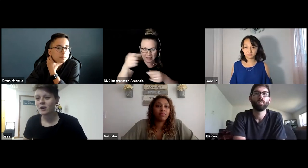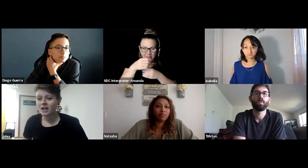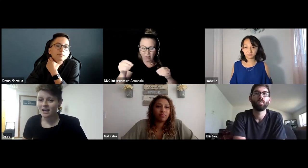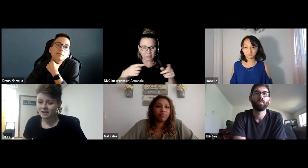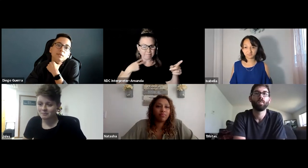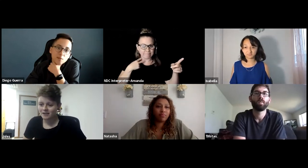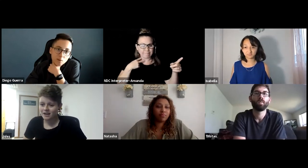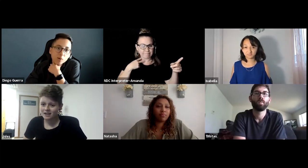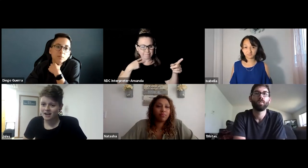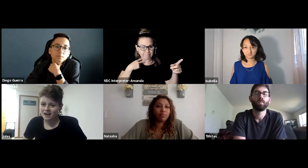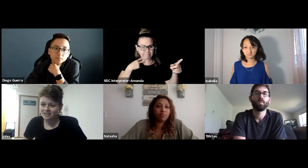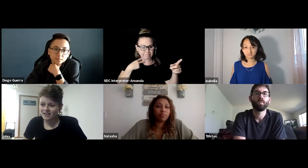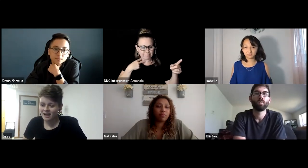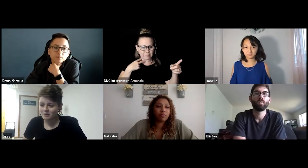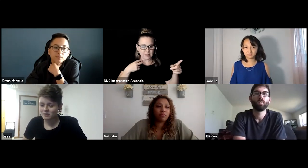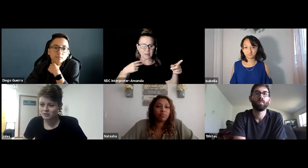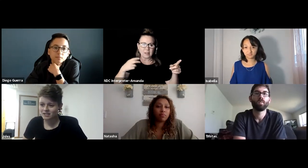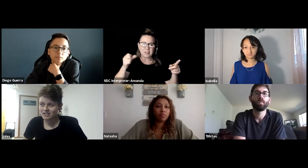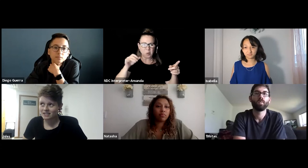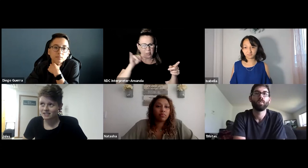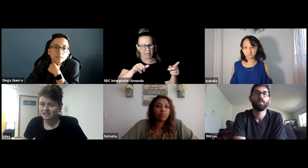So I thought that was really --